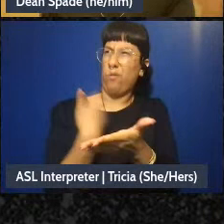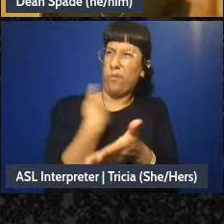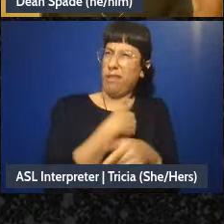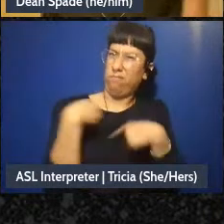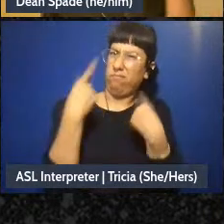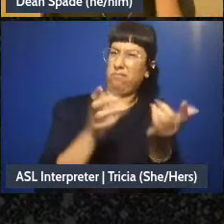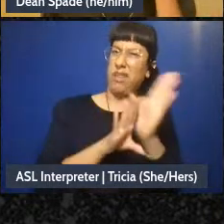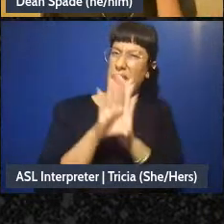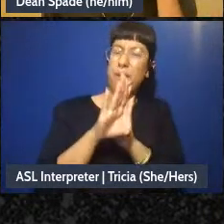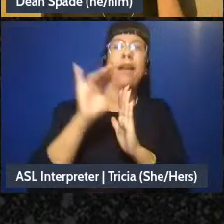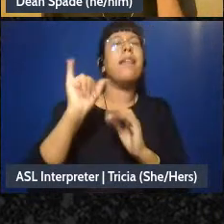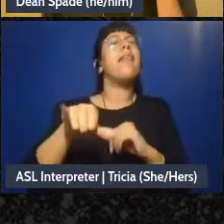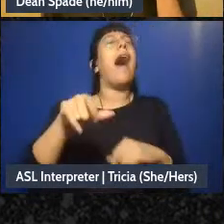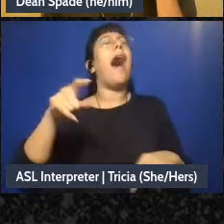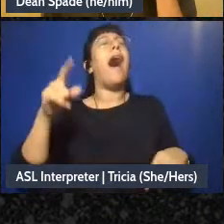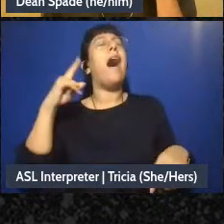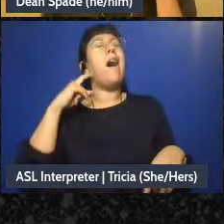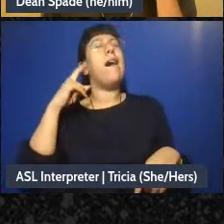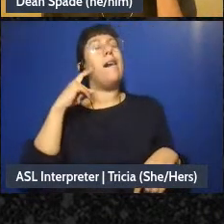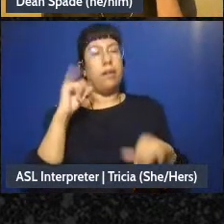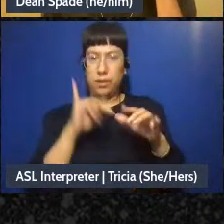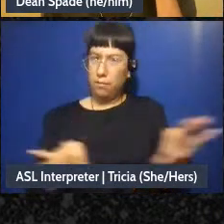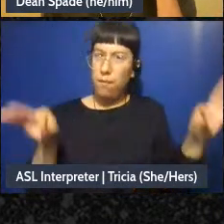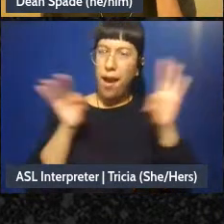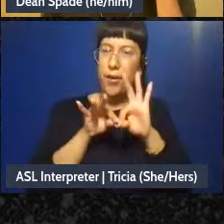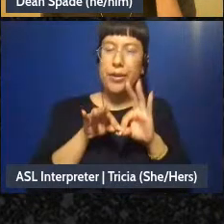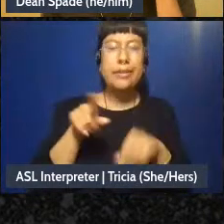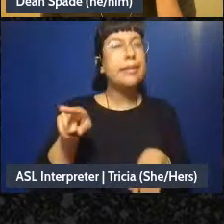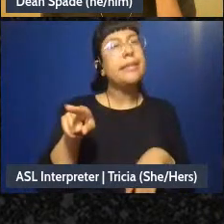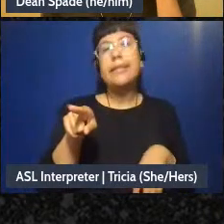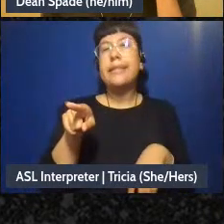those are the moments where it starts to matter like maybe we don't have to let this person block